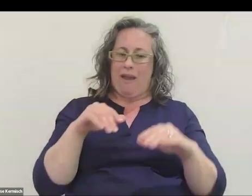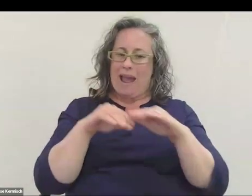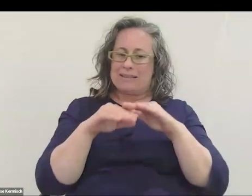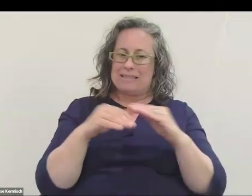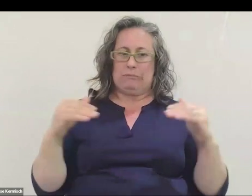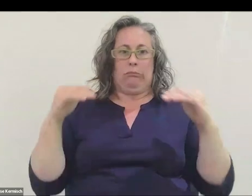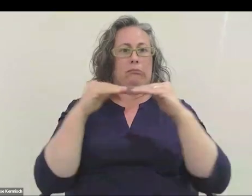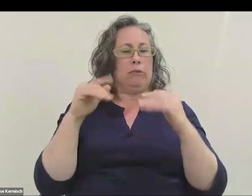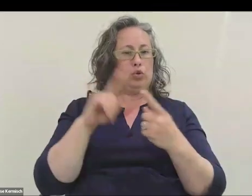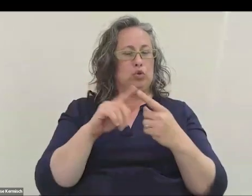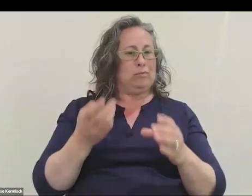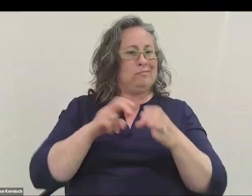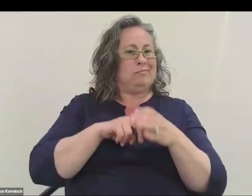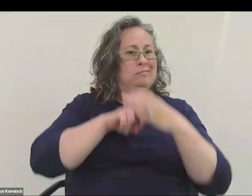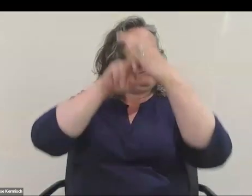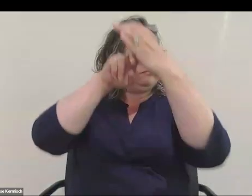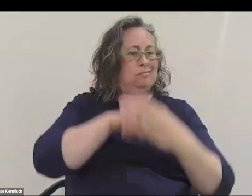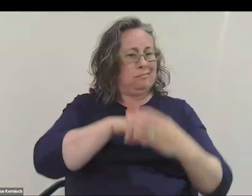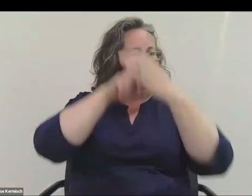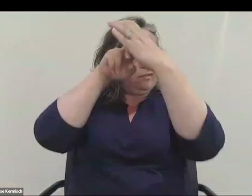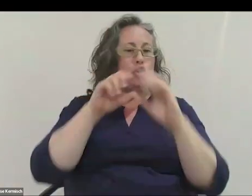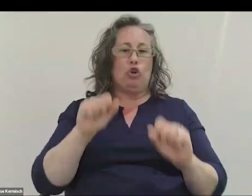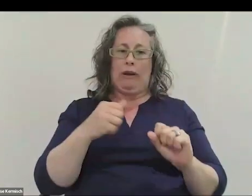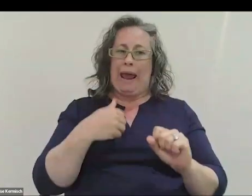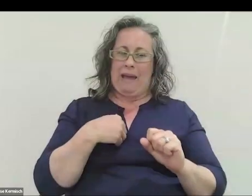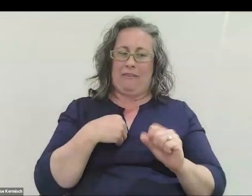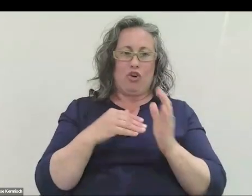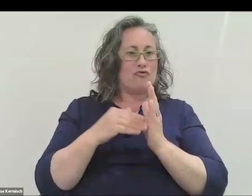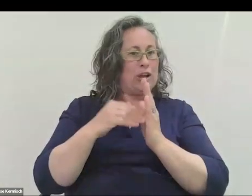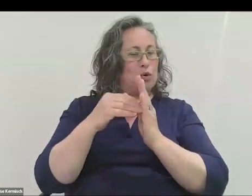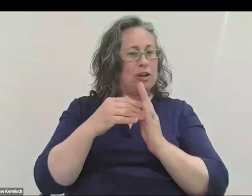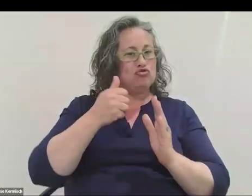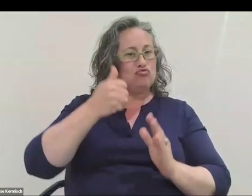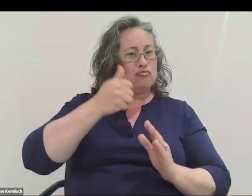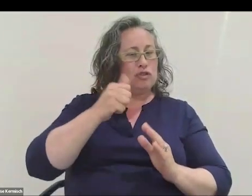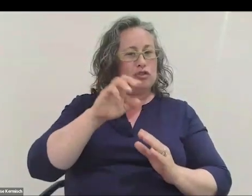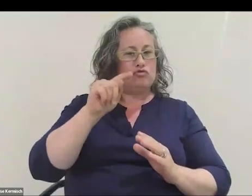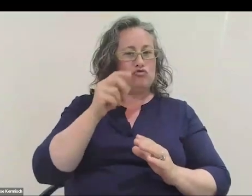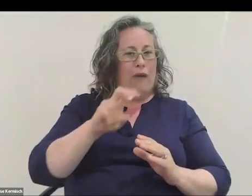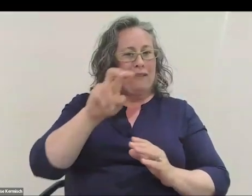That means we can go up and down. We have frequent travel. There are multiple destinations. There are many types